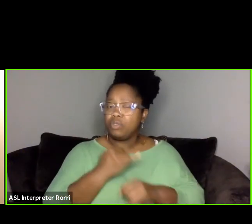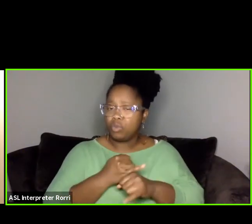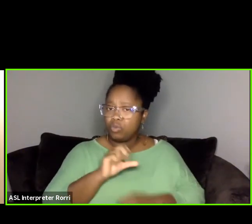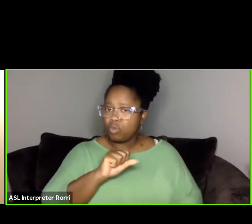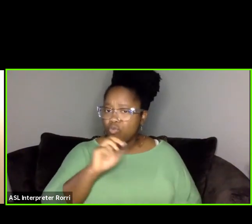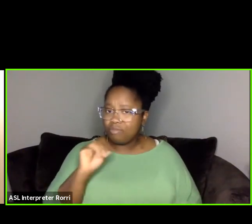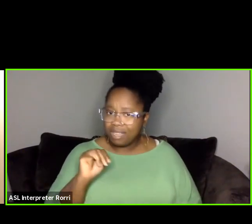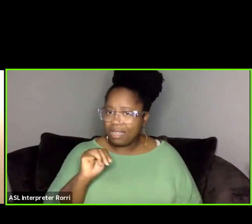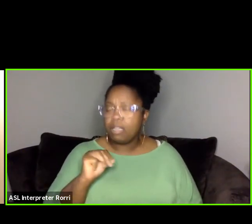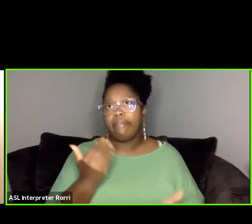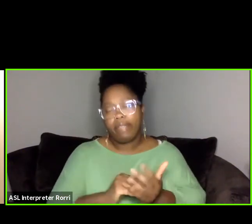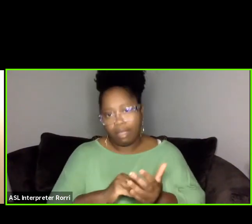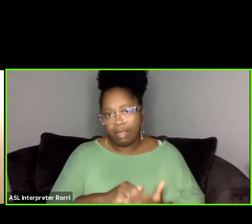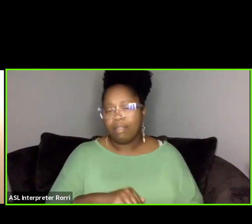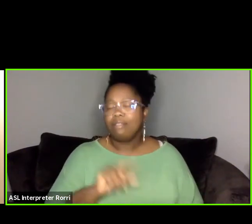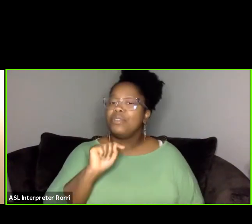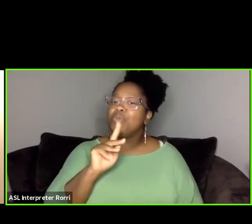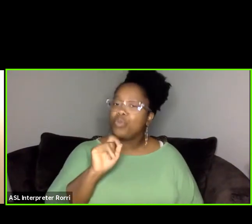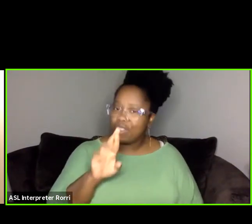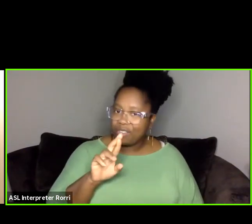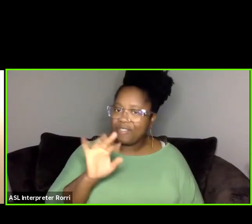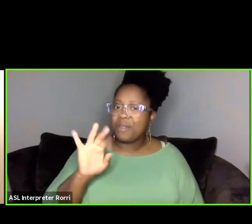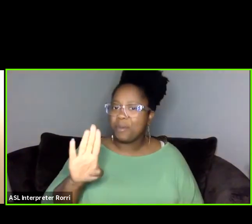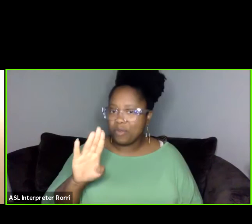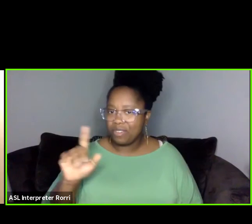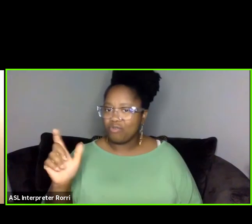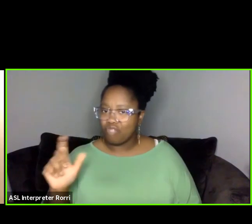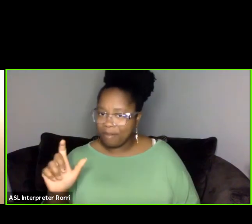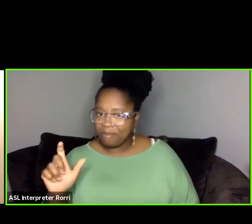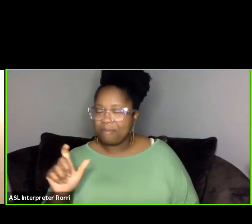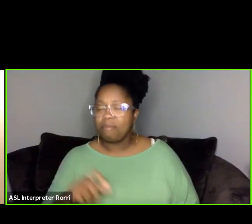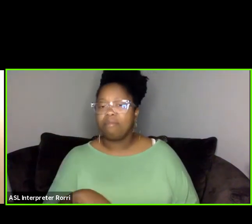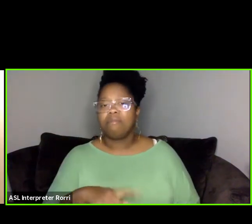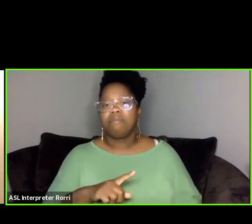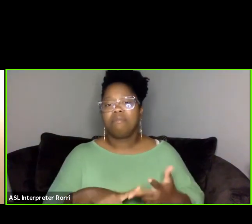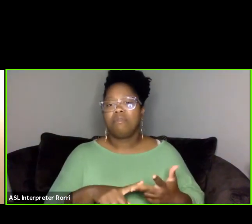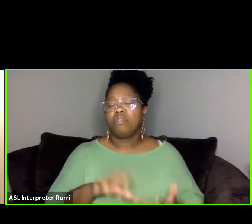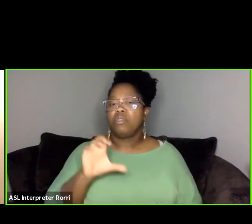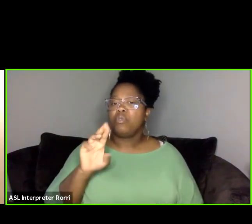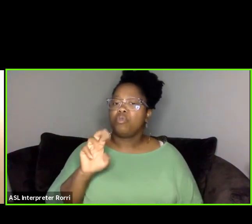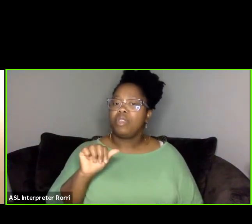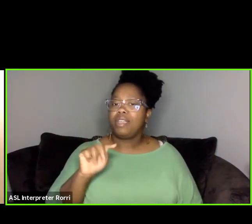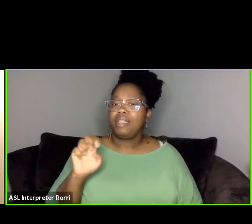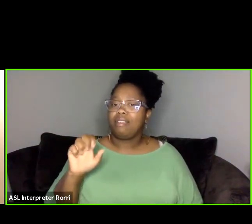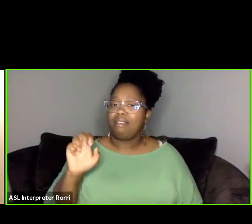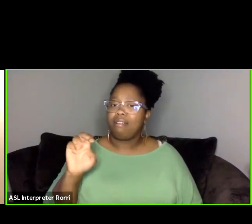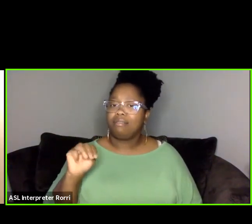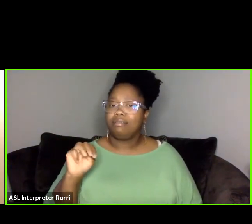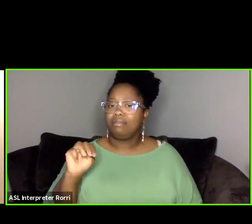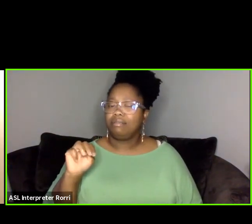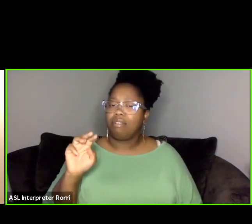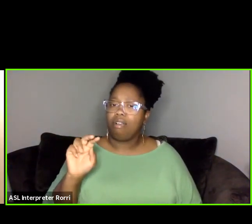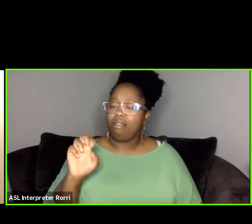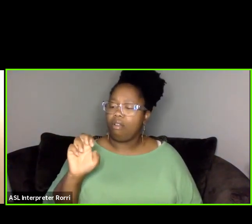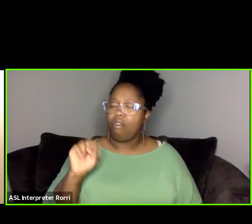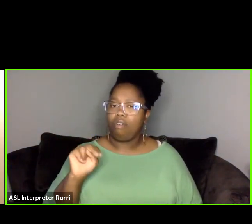and Instagram, and also Create Ensemble, same. Same social media platforms.